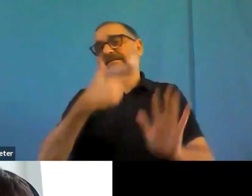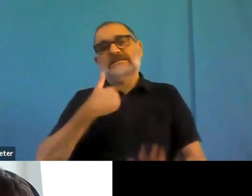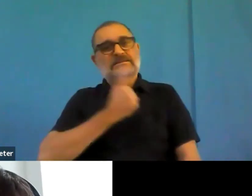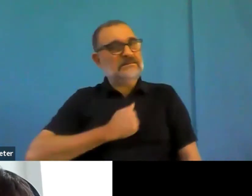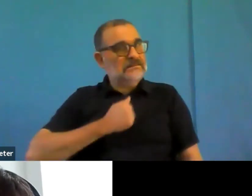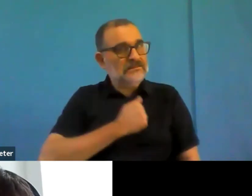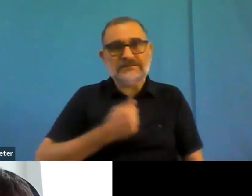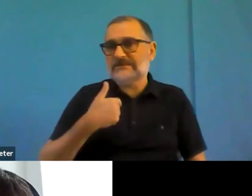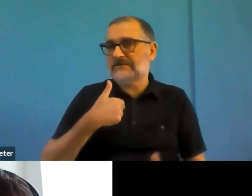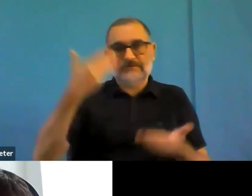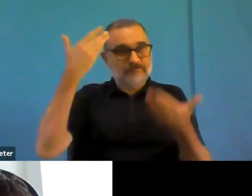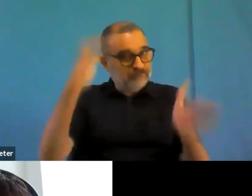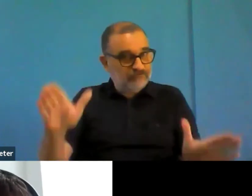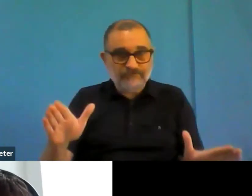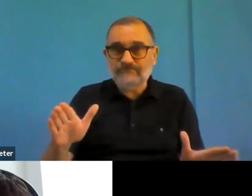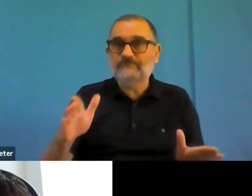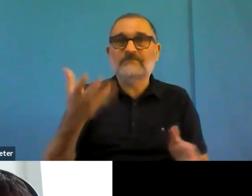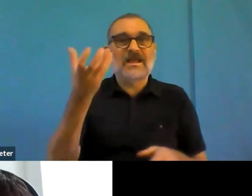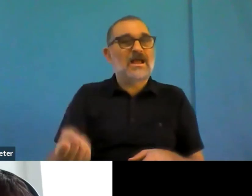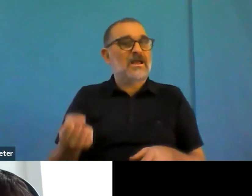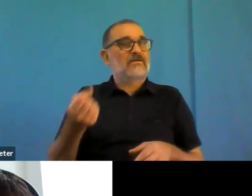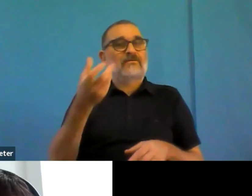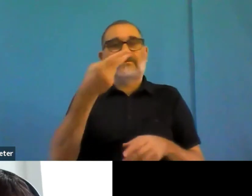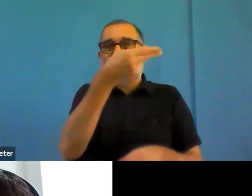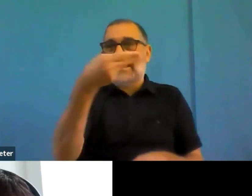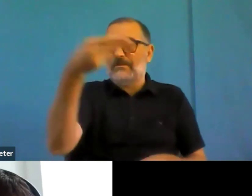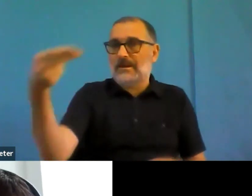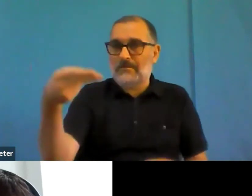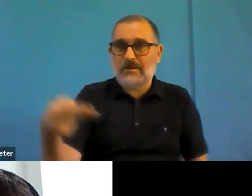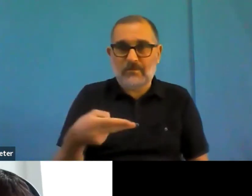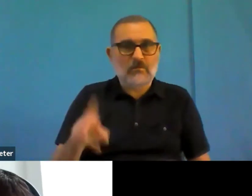And thank you all the participants, we will save all the all the transcripts, of course,